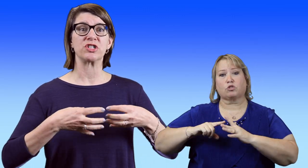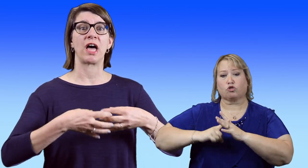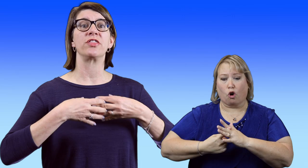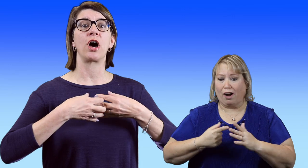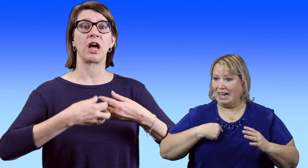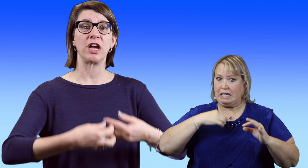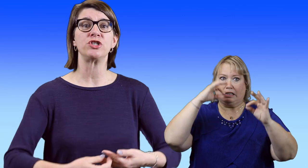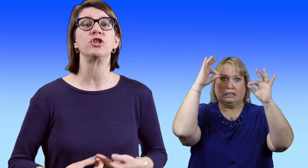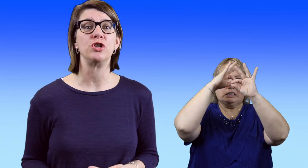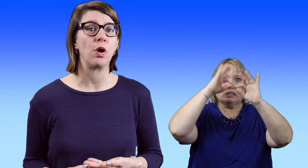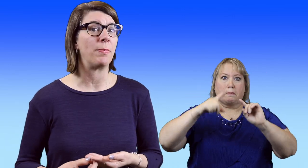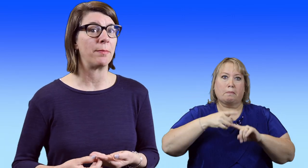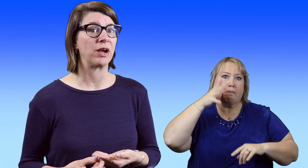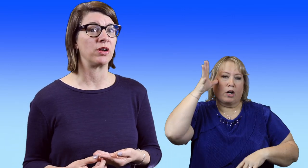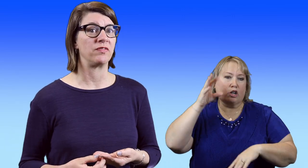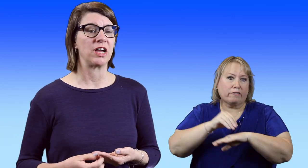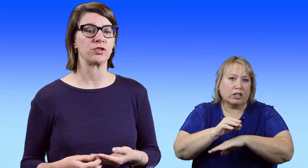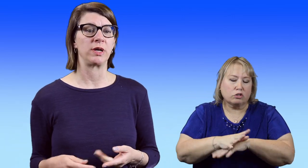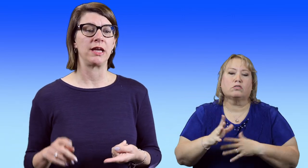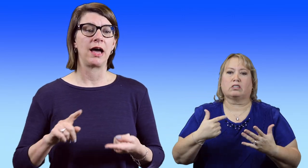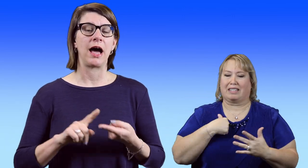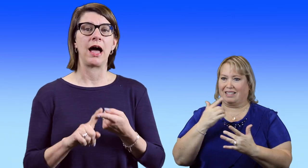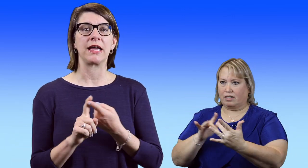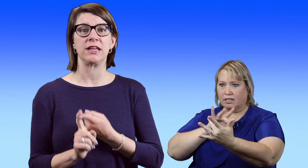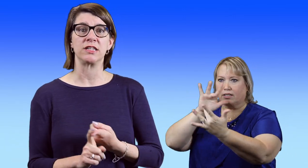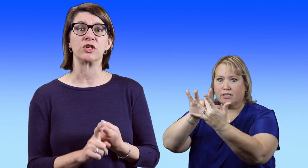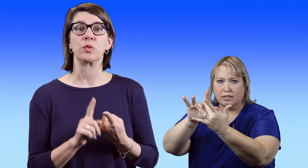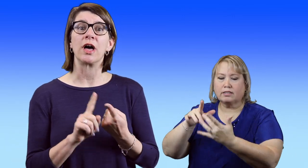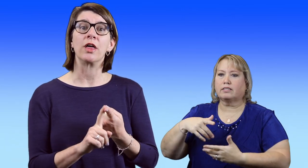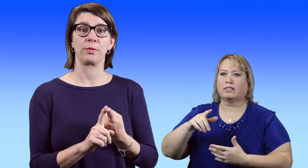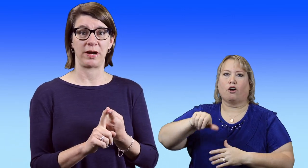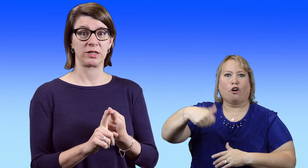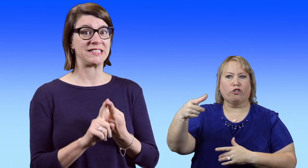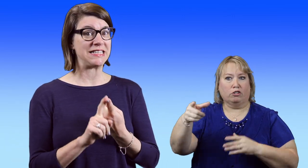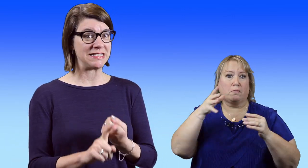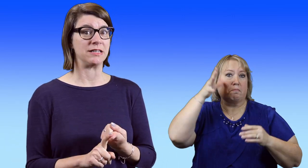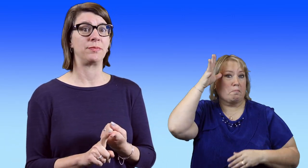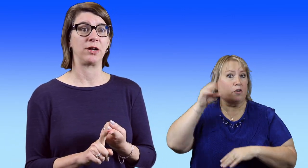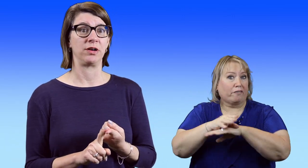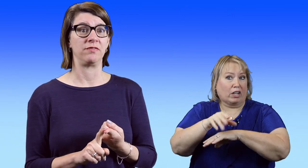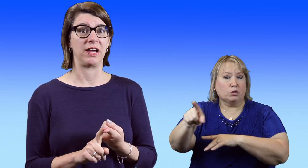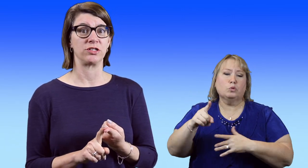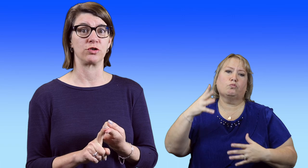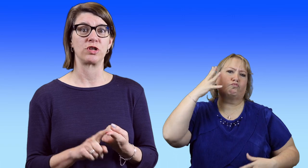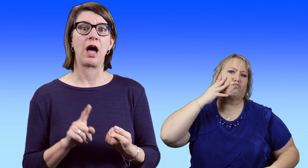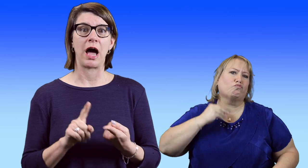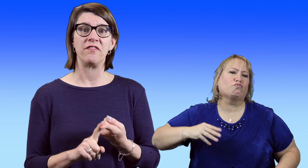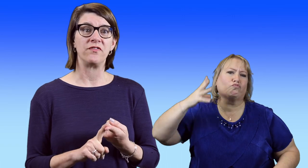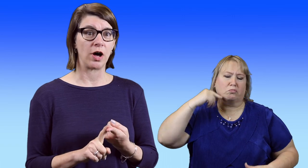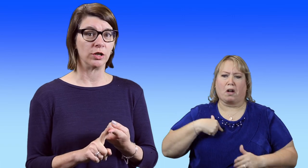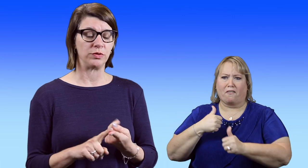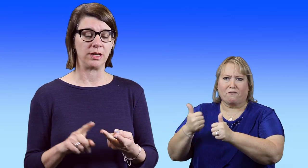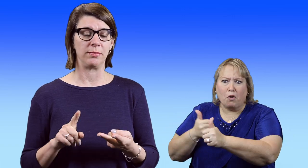as I thought I should know about parent advisory, I got in touch with other seasoned parent advisors. I followed them.